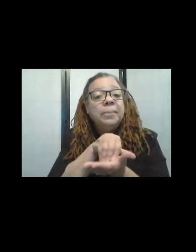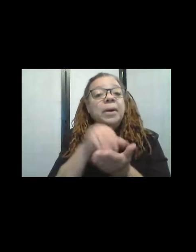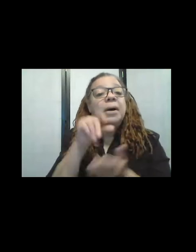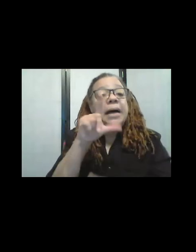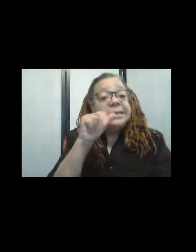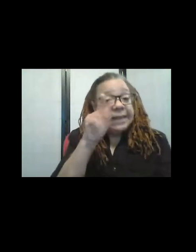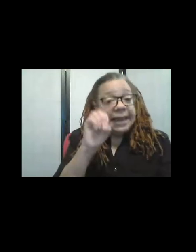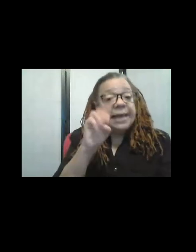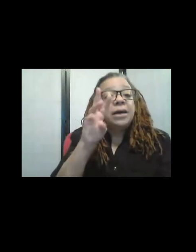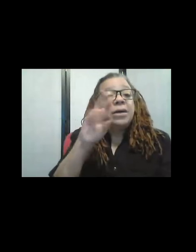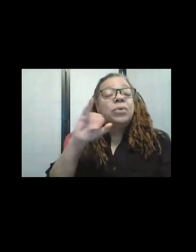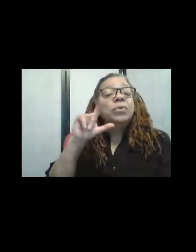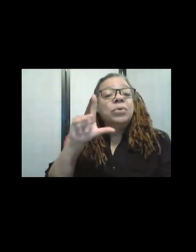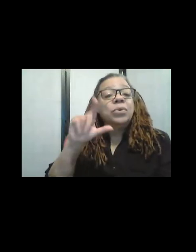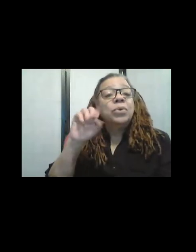in up in the Northeast Kingdom of Vermont.